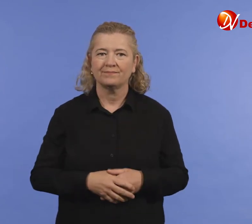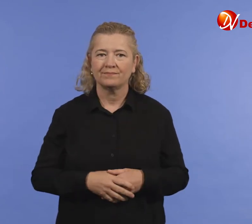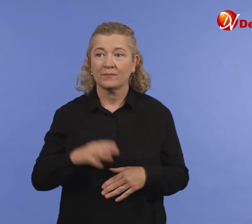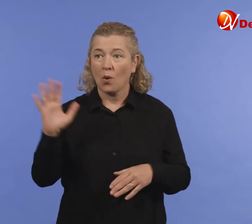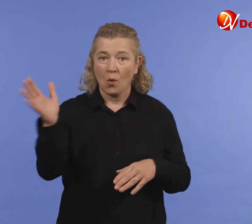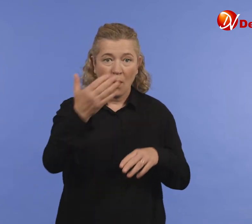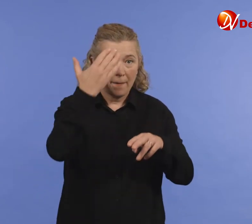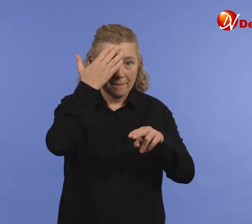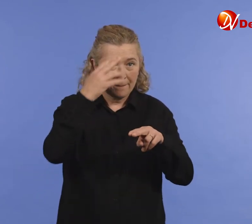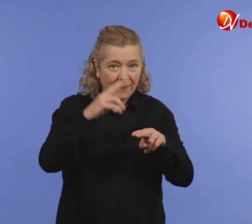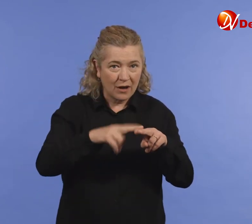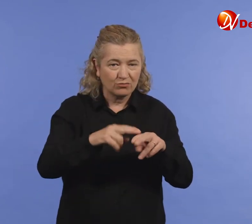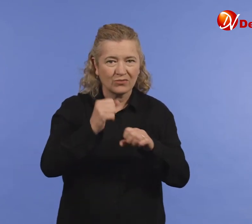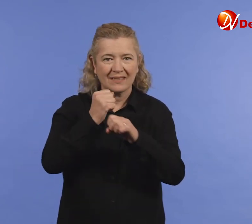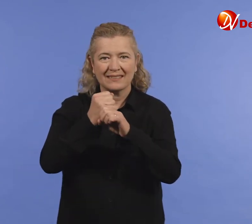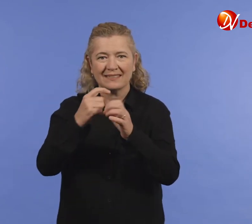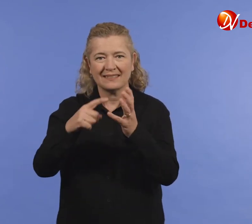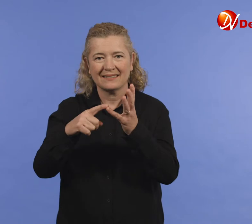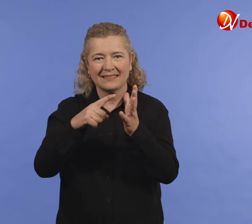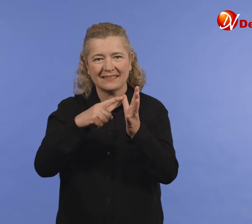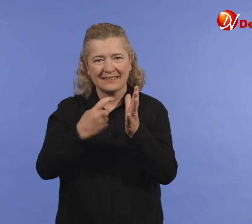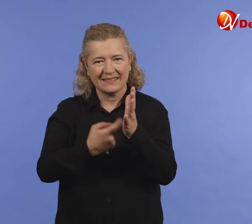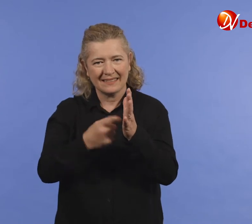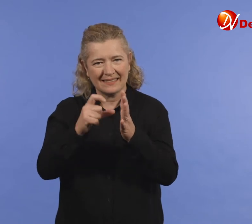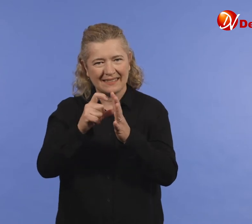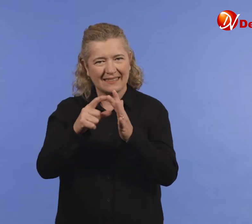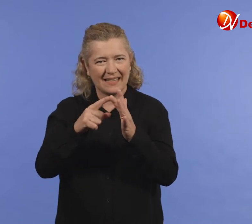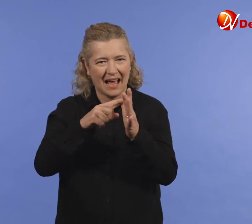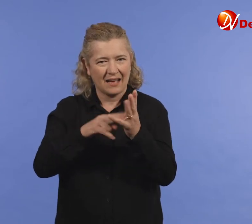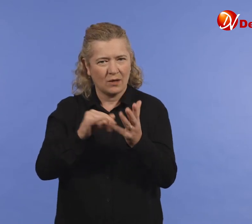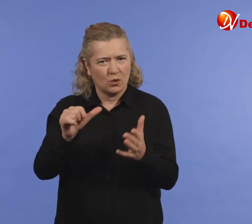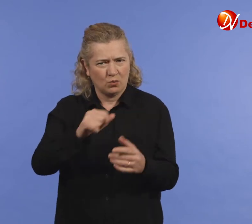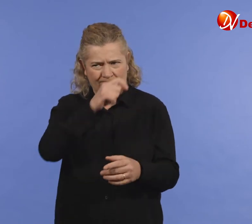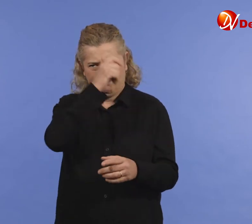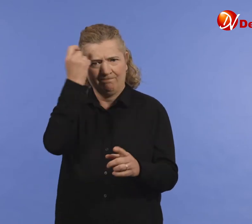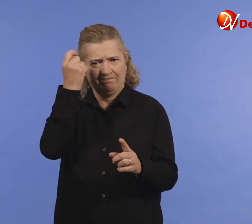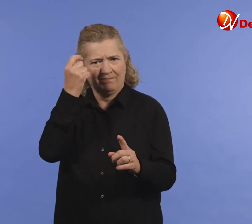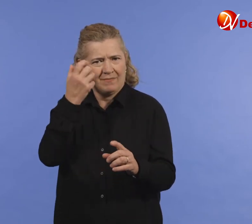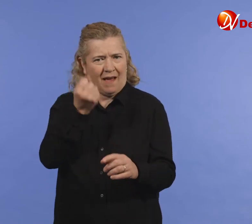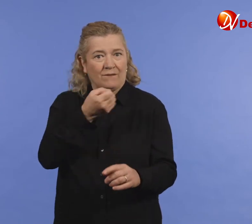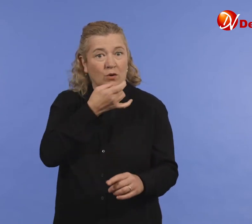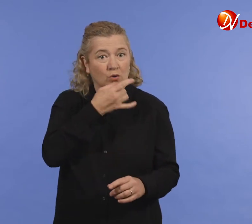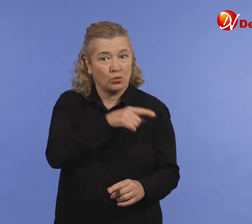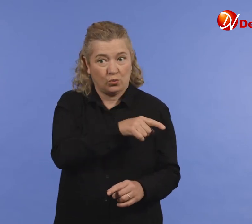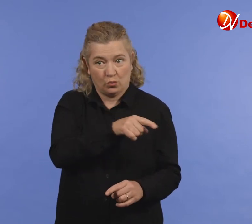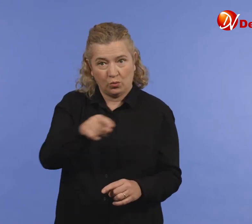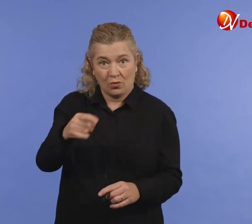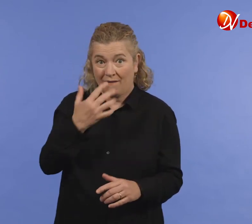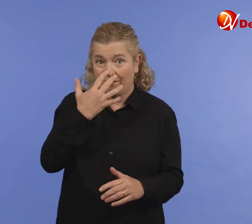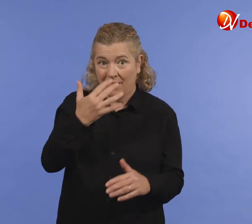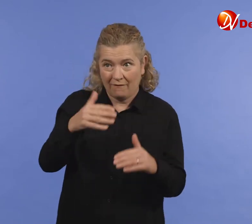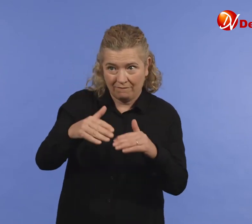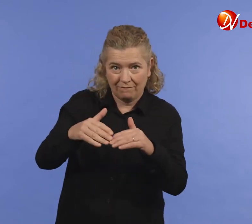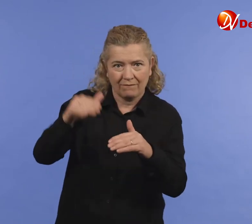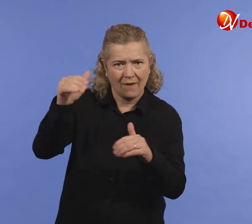All parents and guardians should aim to have their children aged 5 years and over